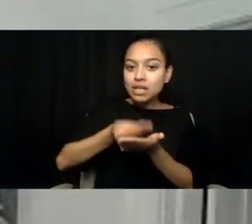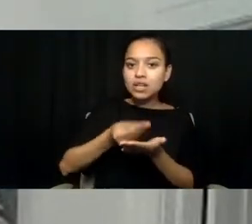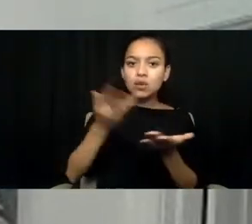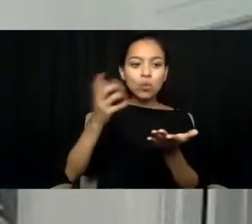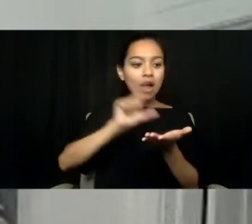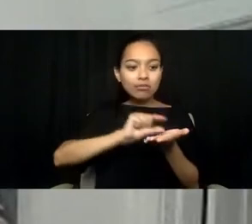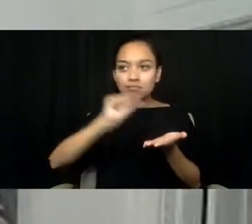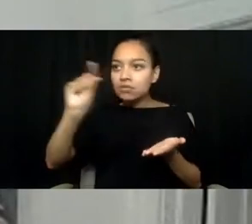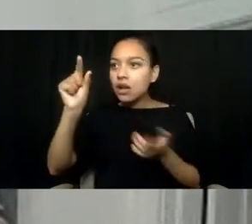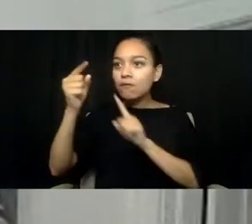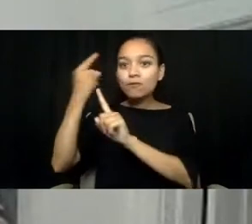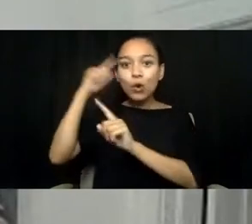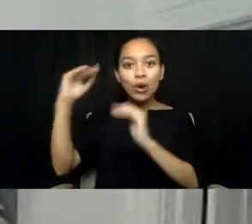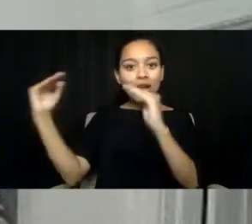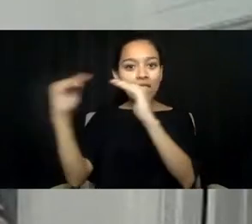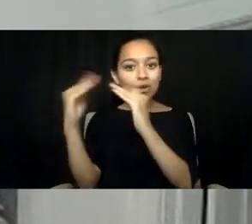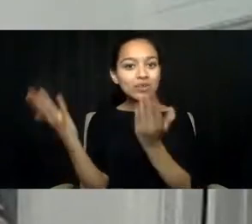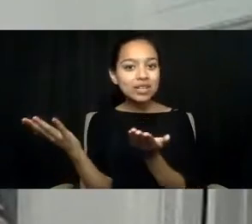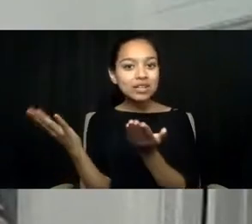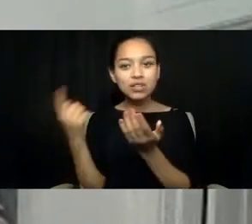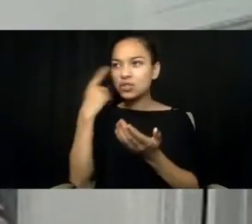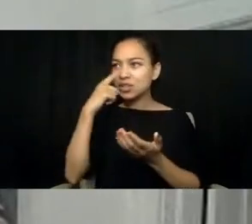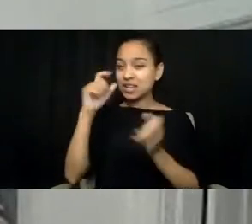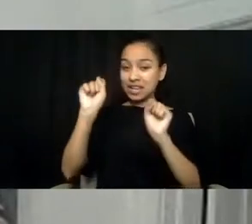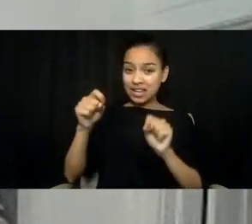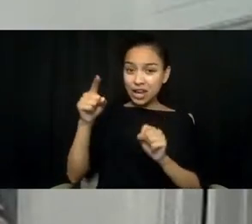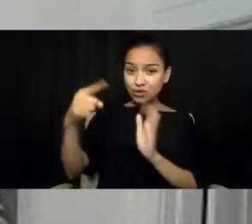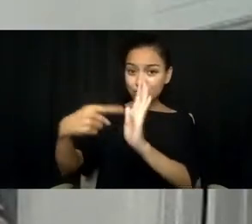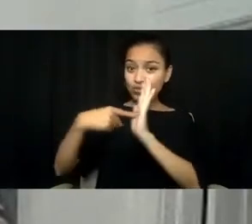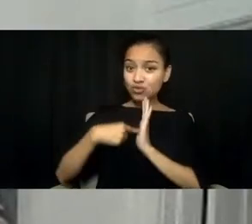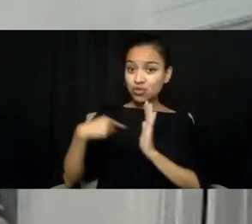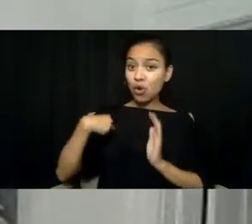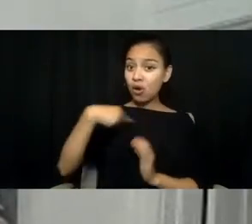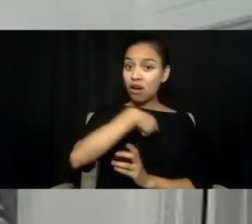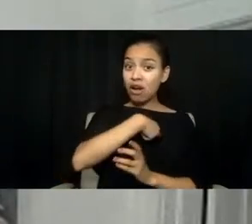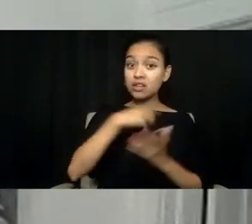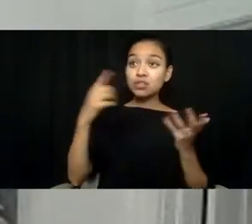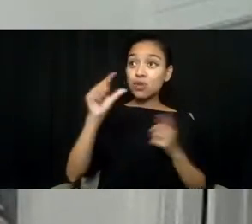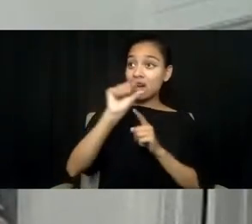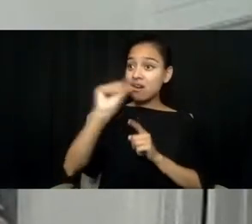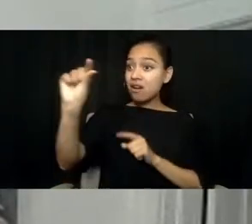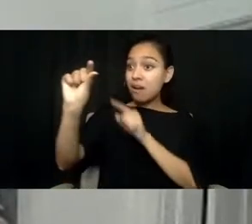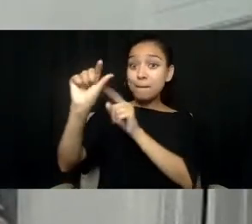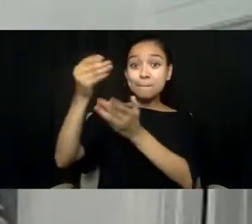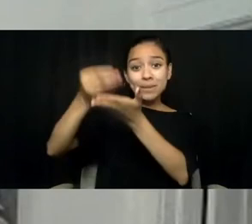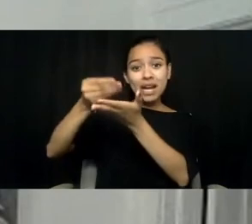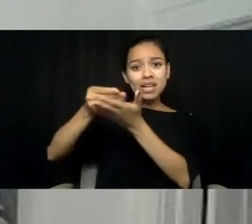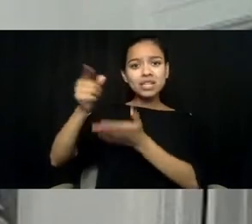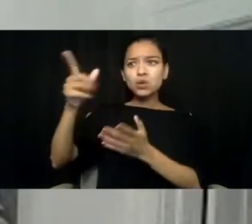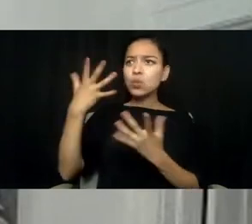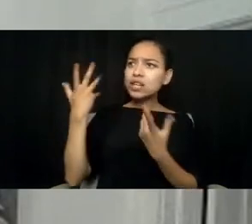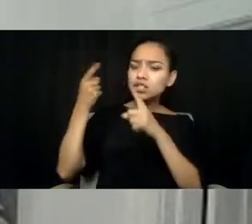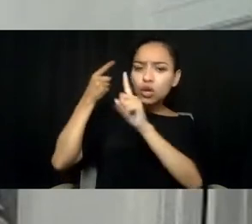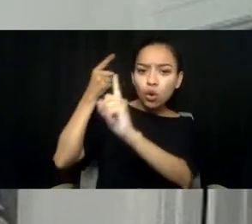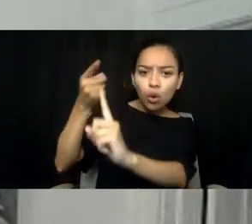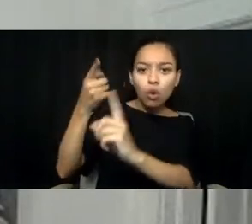Can you show us in the budget what are the measurable goals, what is the timeline?